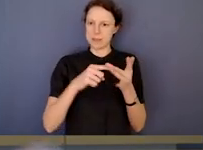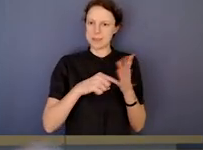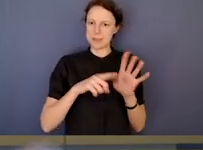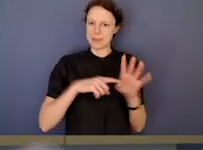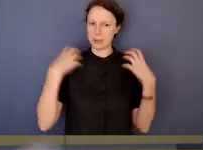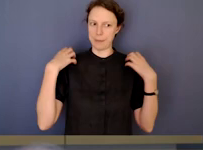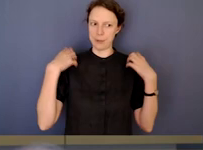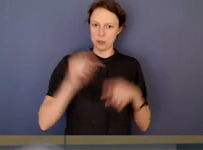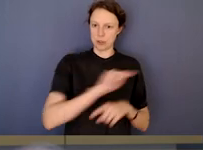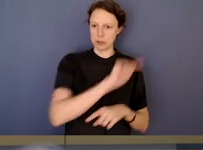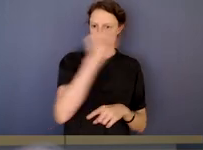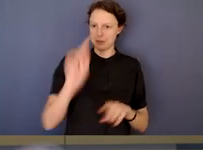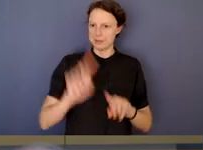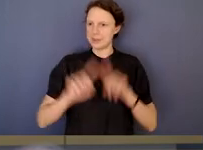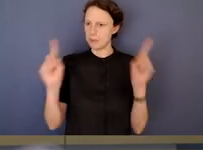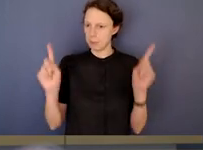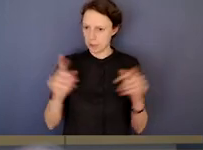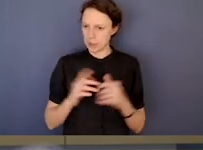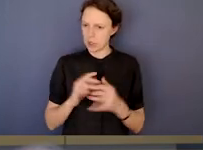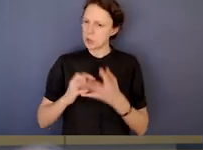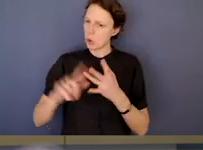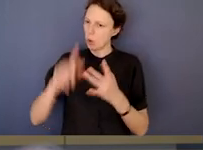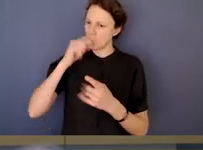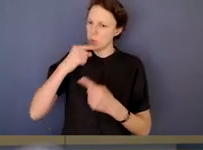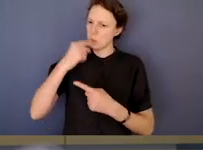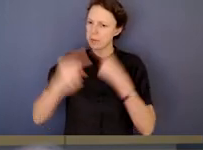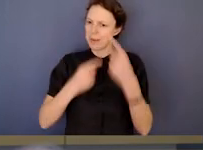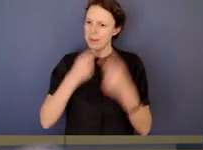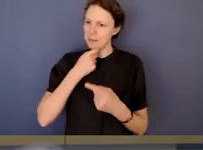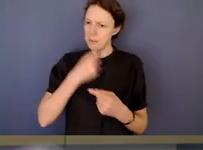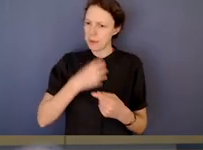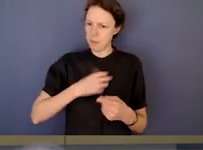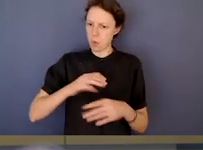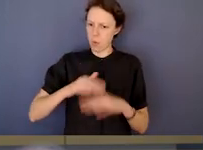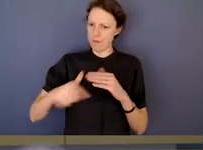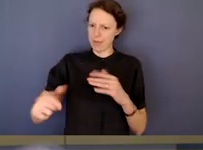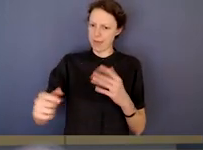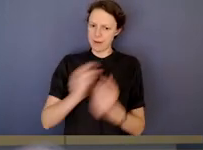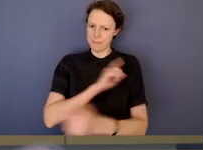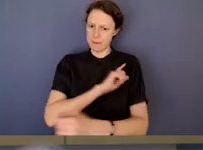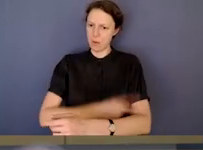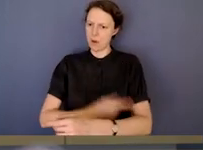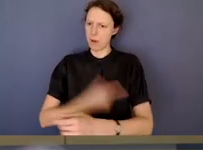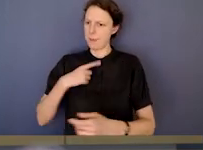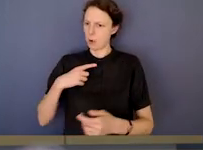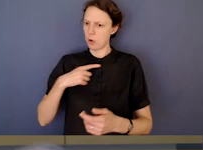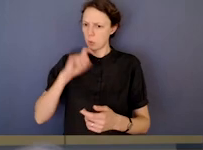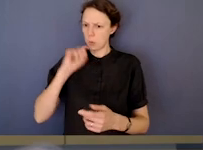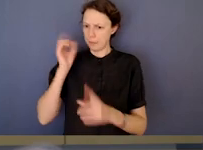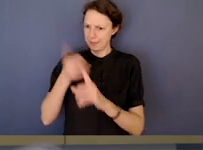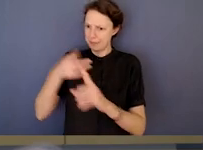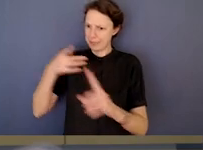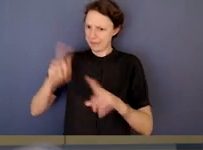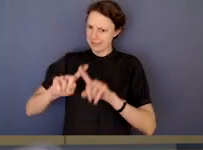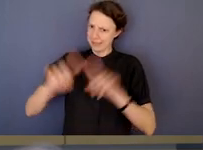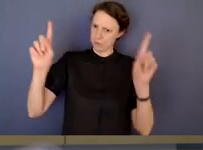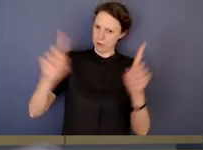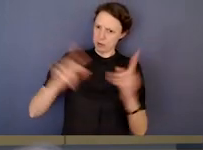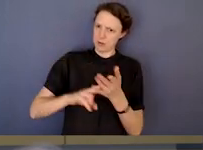So I was just wondering if you'd like to just tell the audience a bit more about that function 'cause it is gonna be a quite,